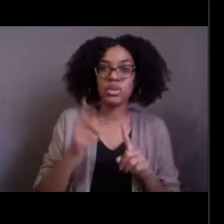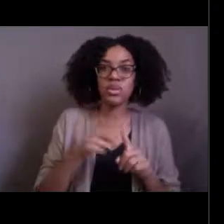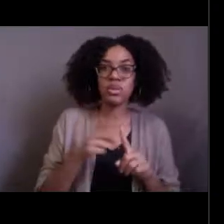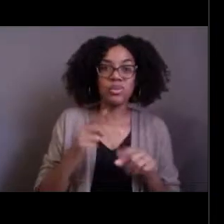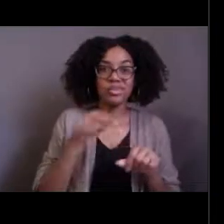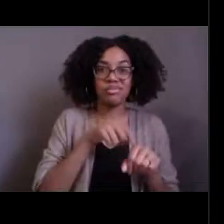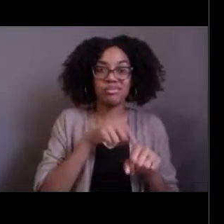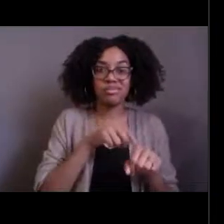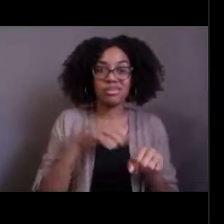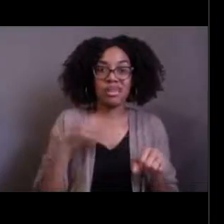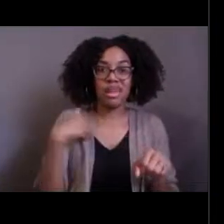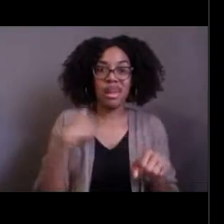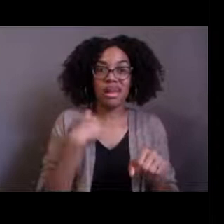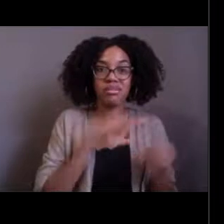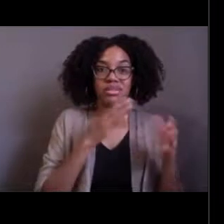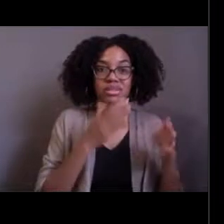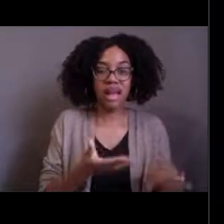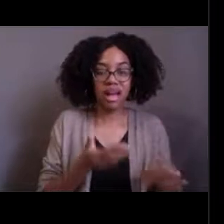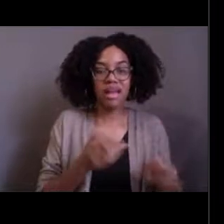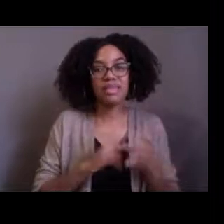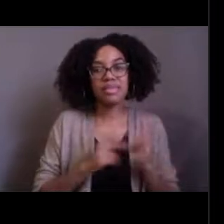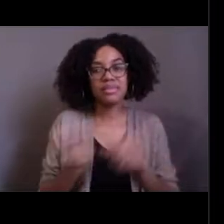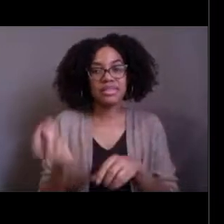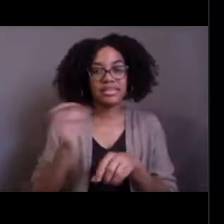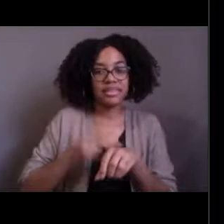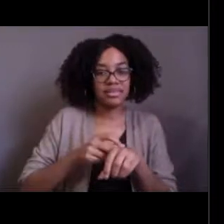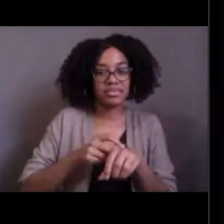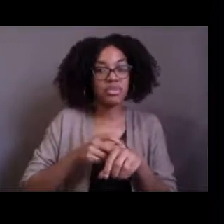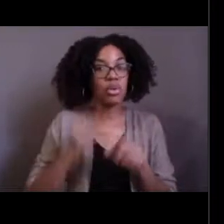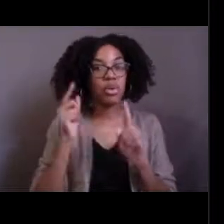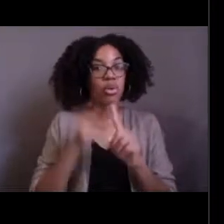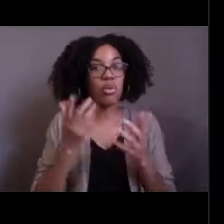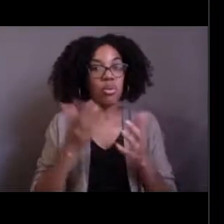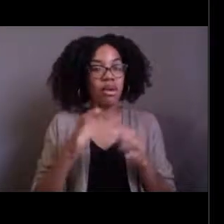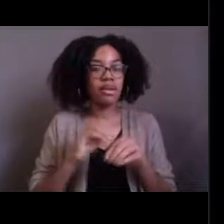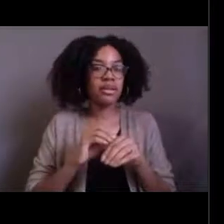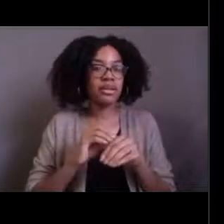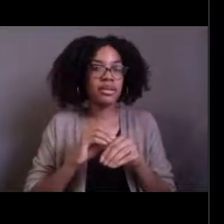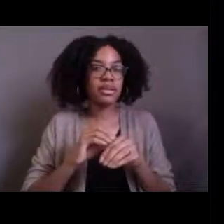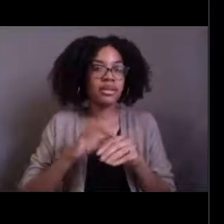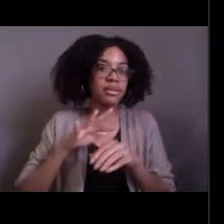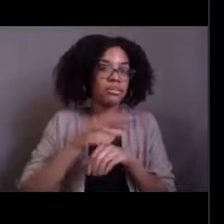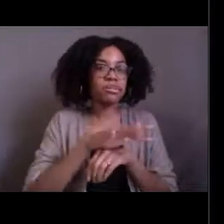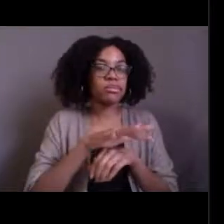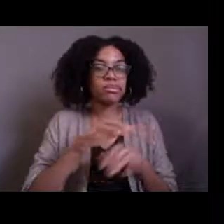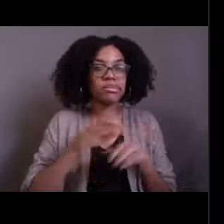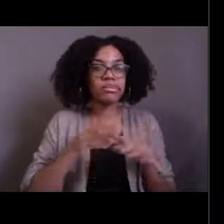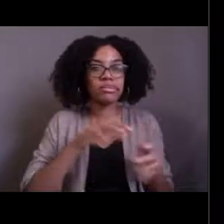to basically infect the host and reproduce and get its babies out into the world so that it can,